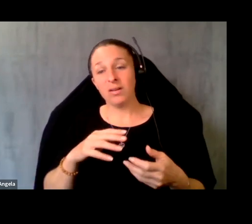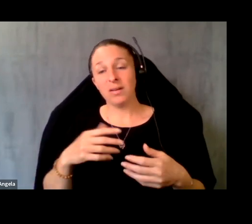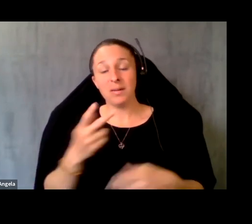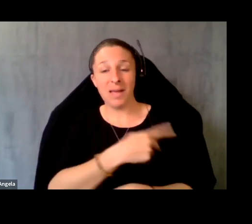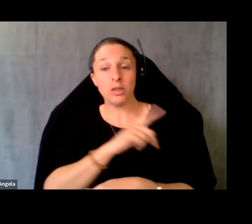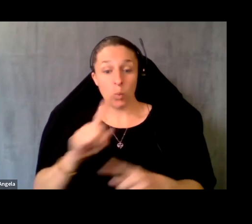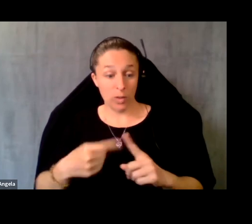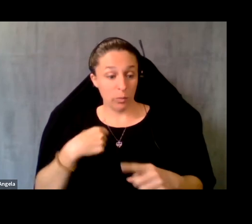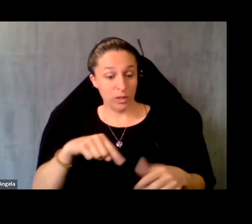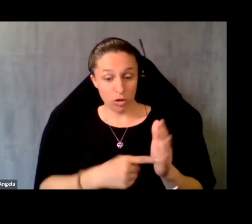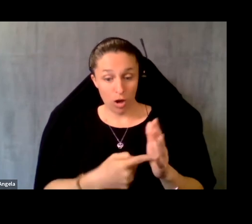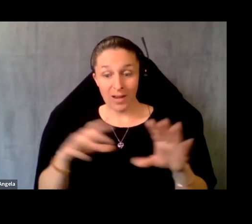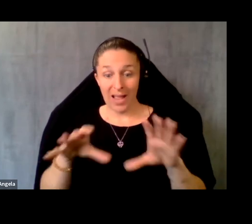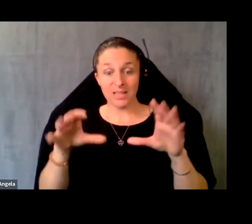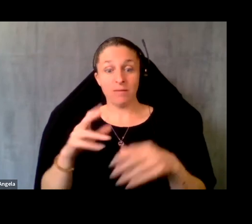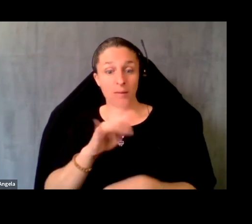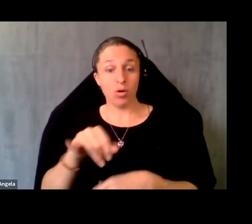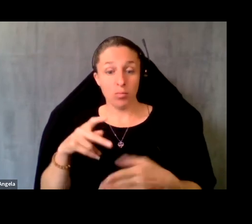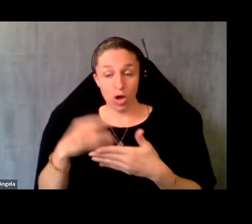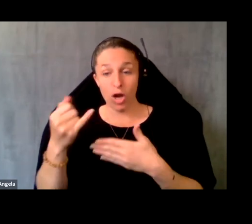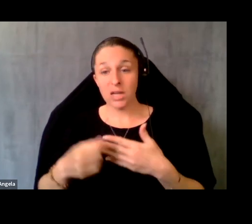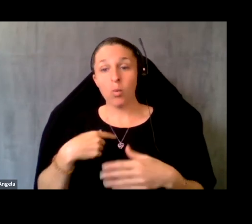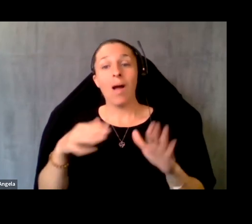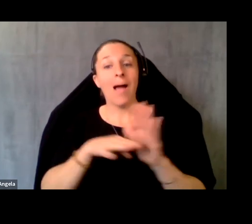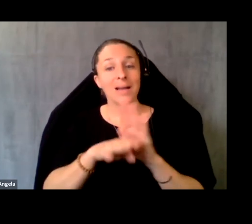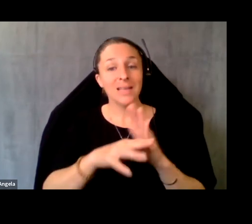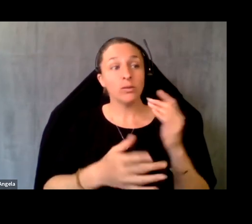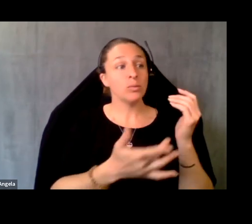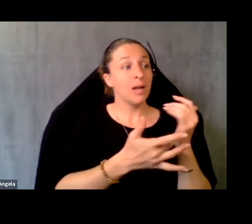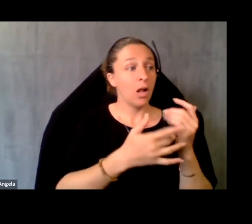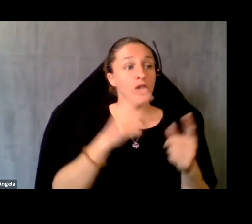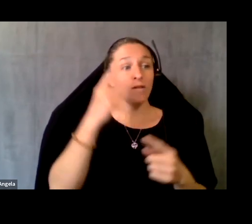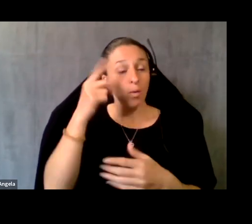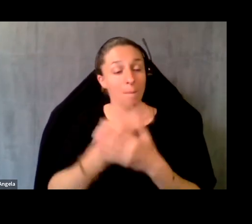we were trying to address access to technology for both the health centers and for their patients